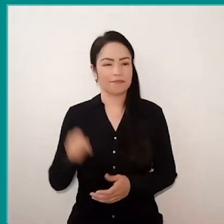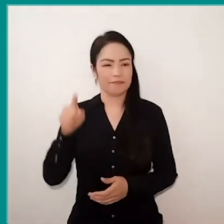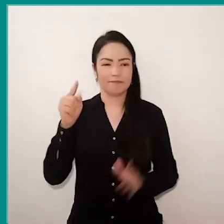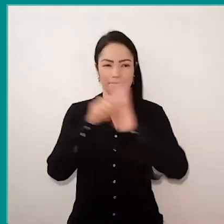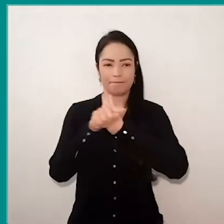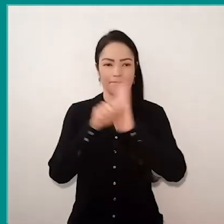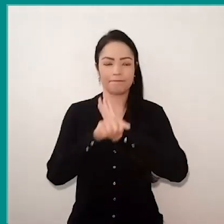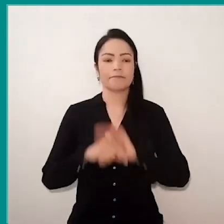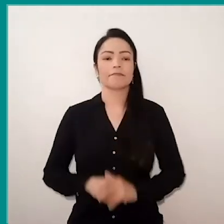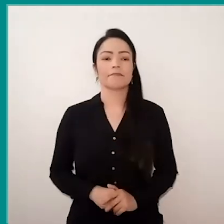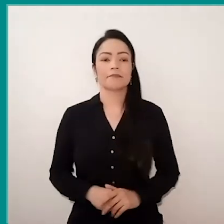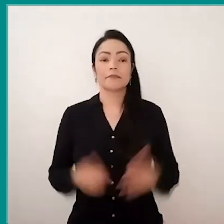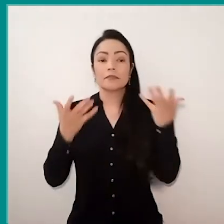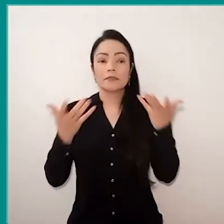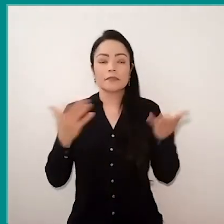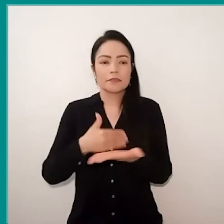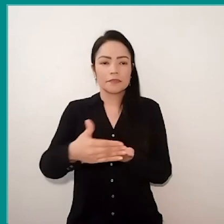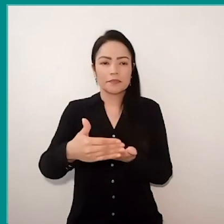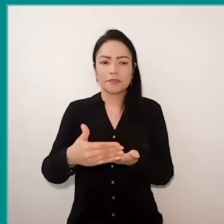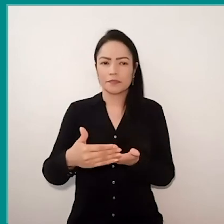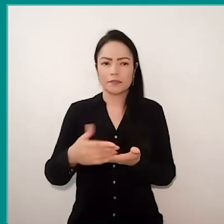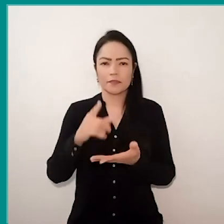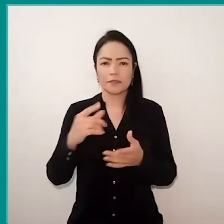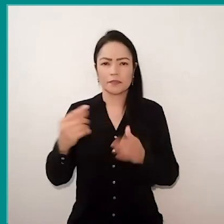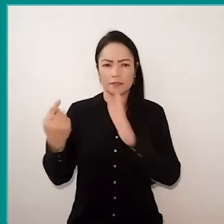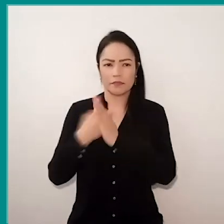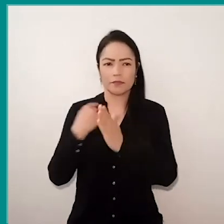and I want, from this provocation and from this summons from the board